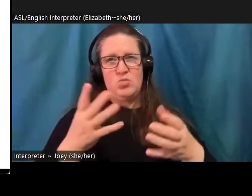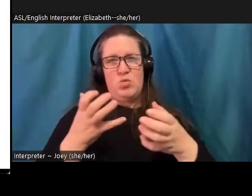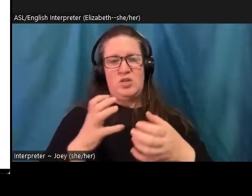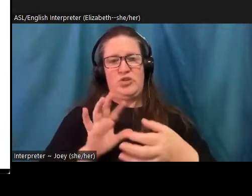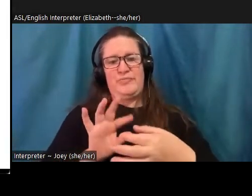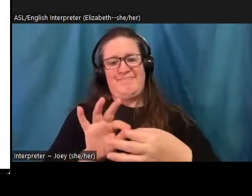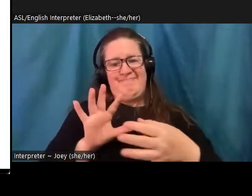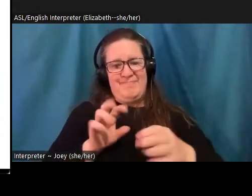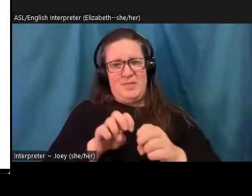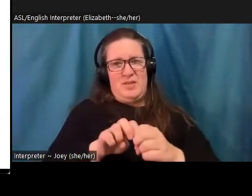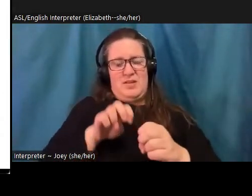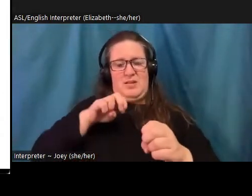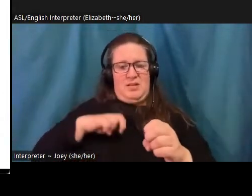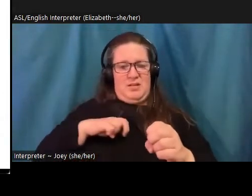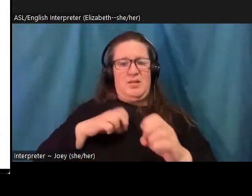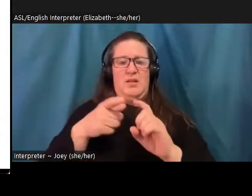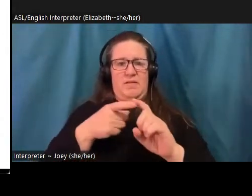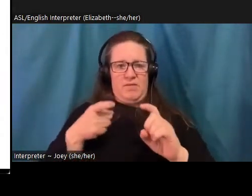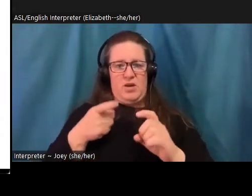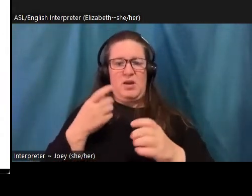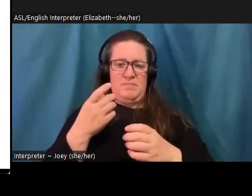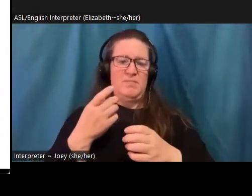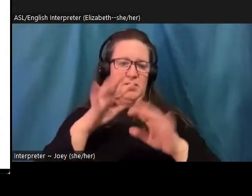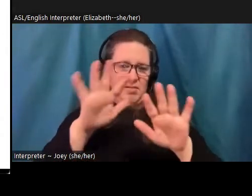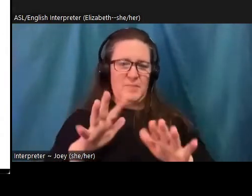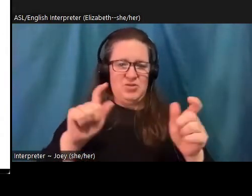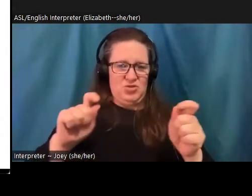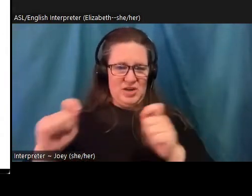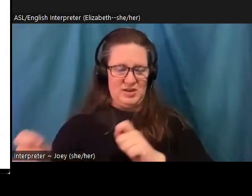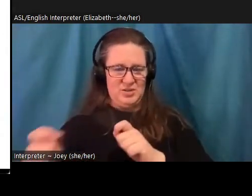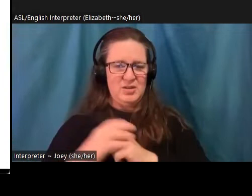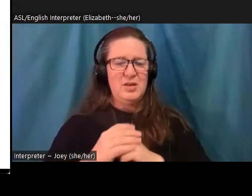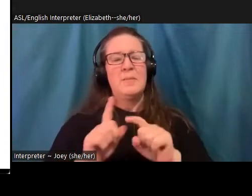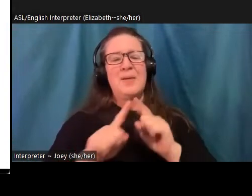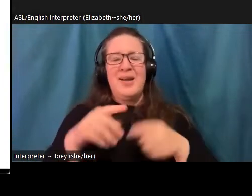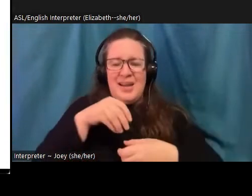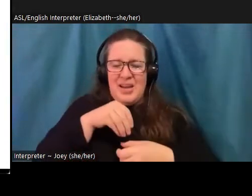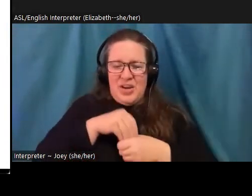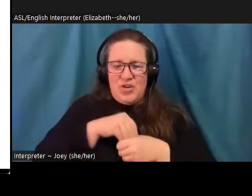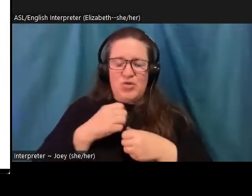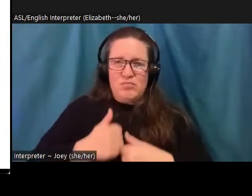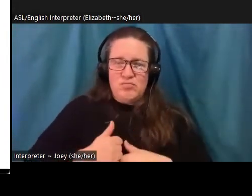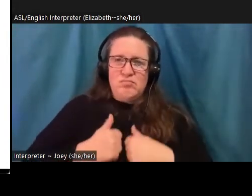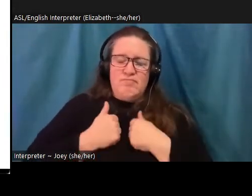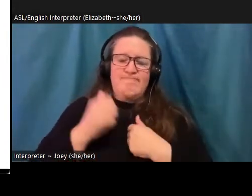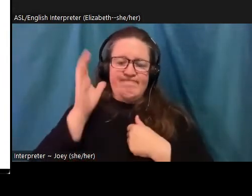address climate change, inner resilience is precisely what equips us to do the work of addressing the structural